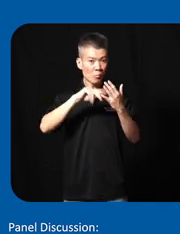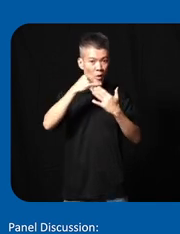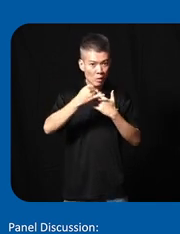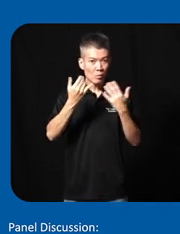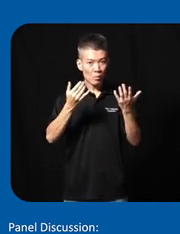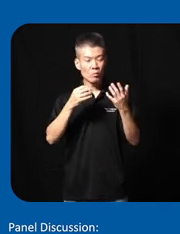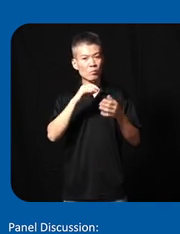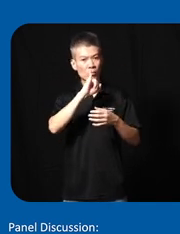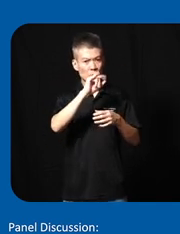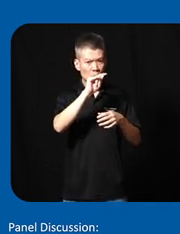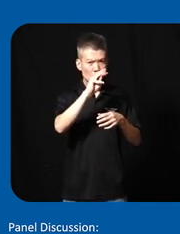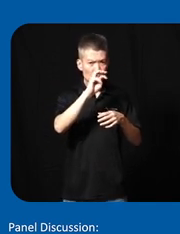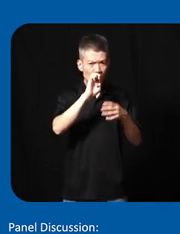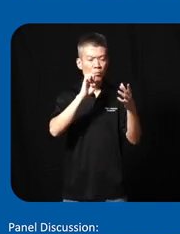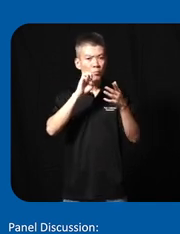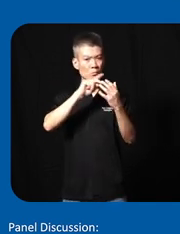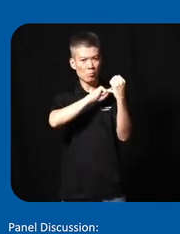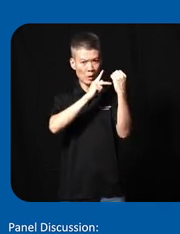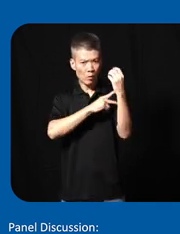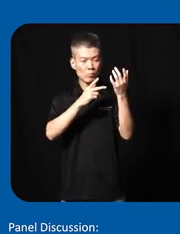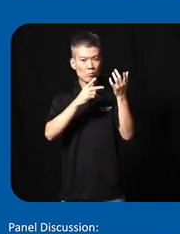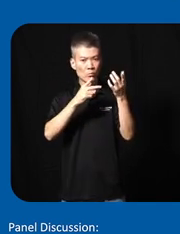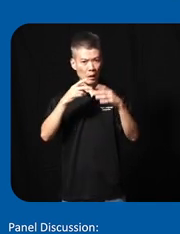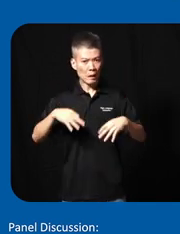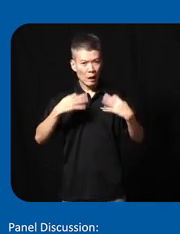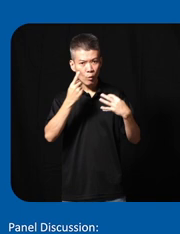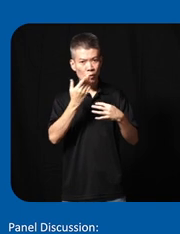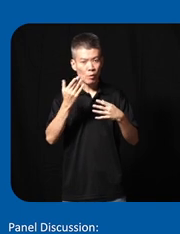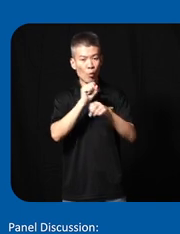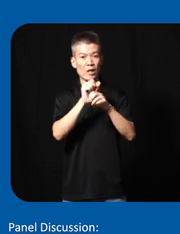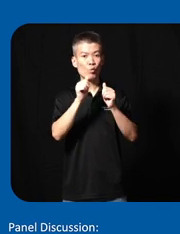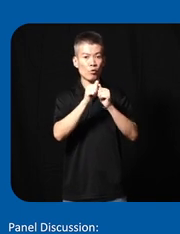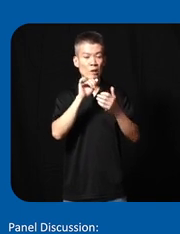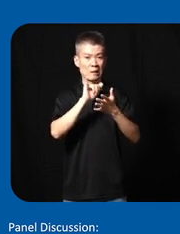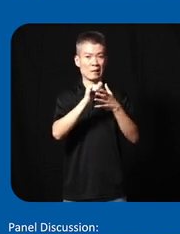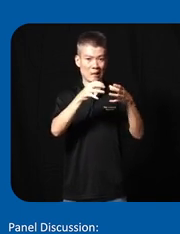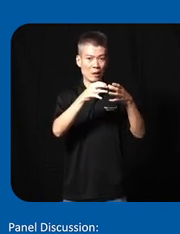is called AA empowering life one of the biggest thing about working with this sector of people